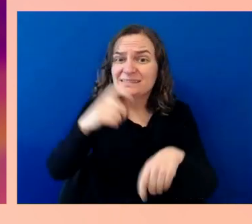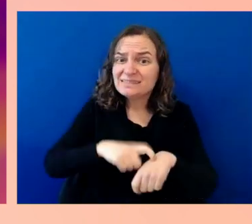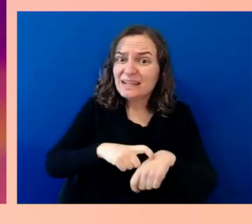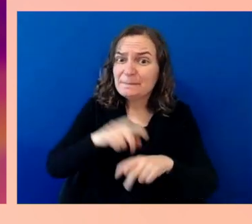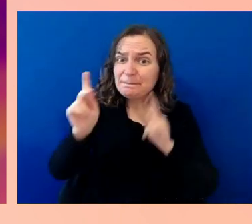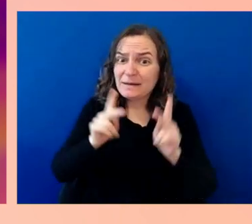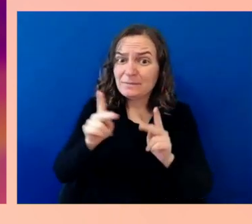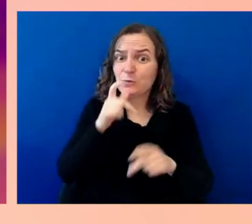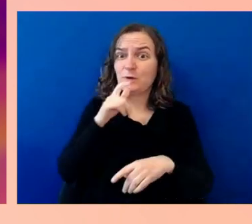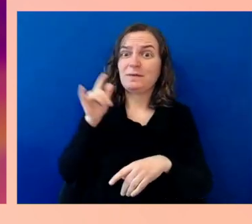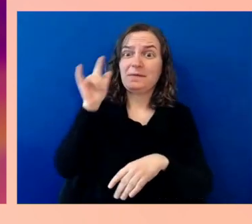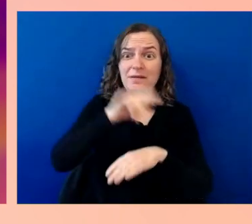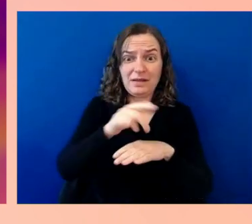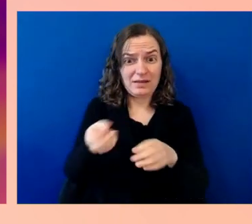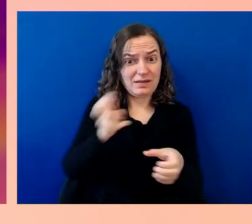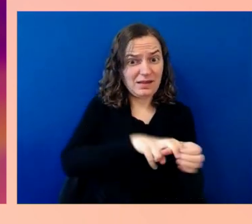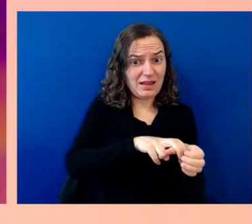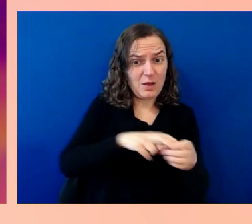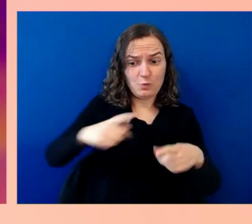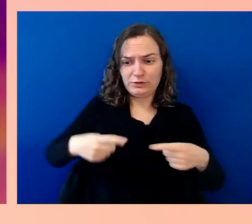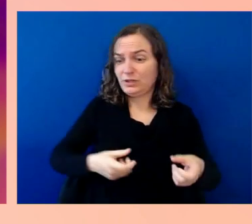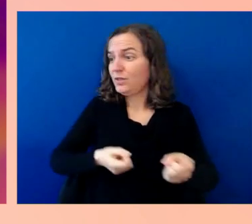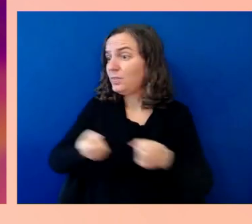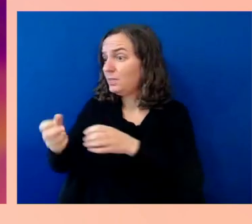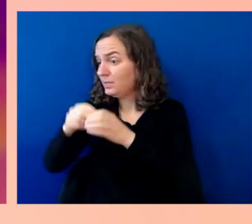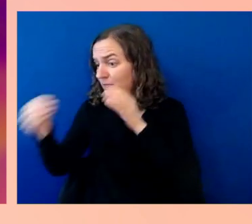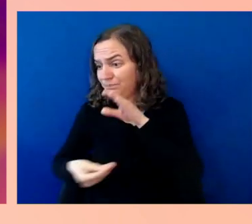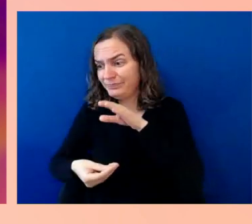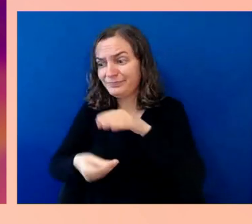damaged beyond repair each year in the United States.